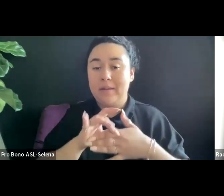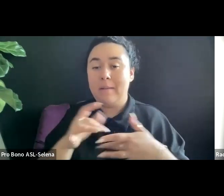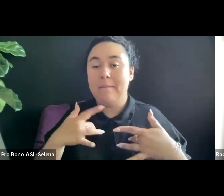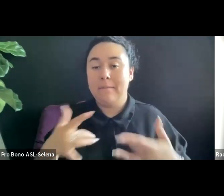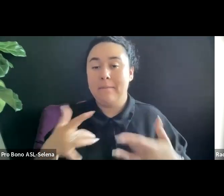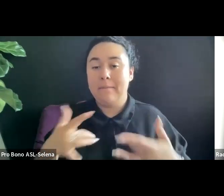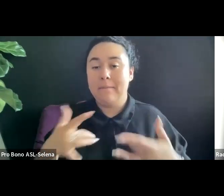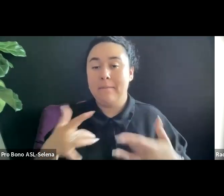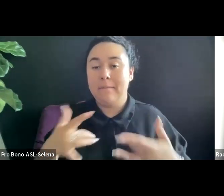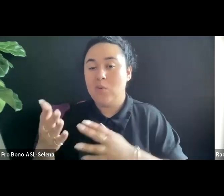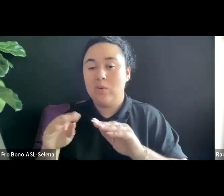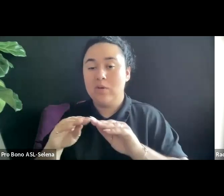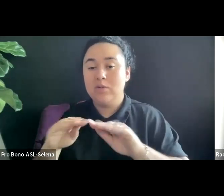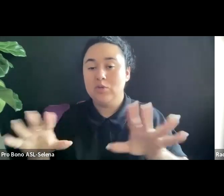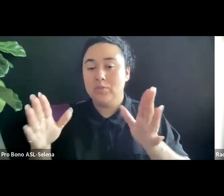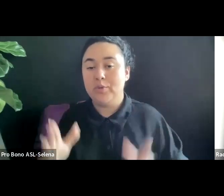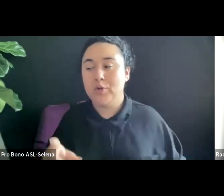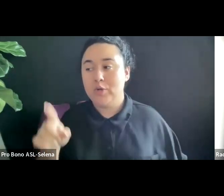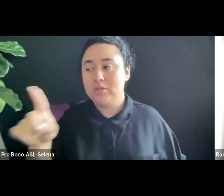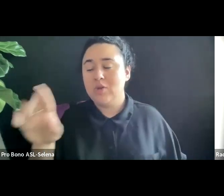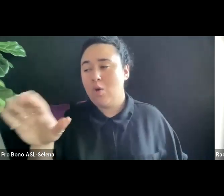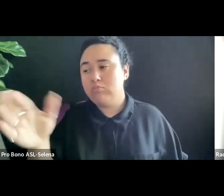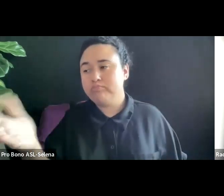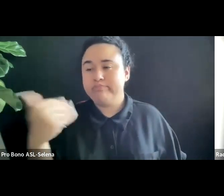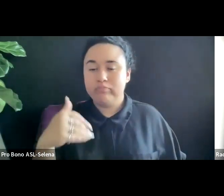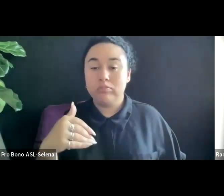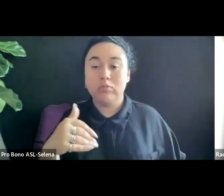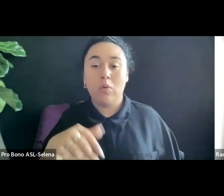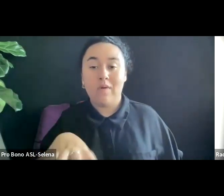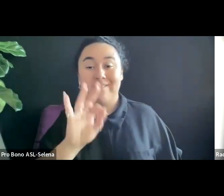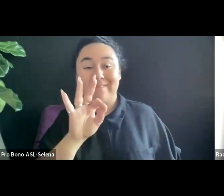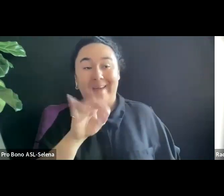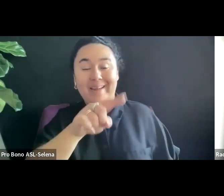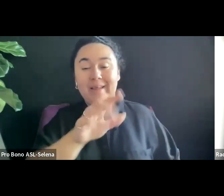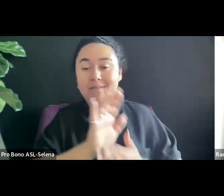UP AT A FILM FESTIVAL IF IT'S HIGH PROFILE ENOUGH OF AN EVENT.